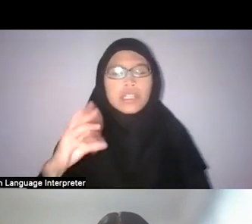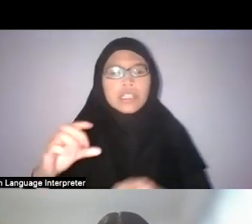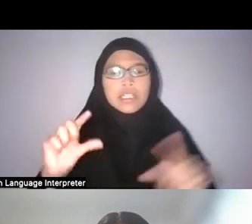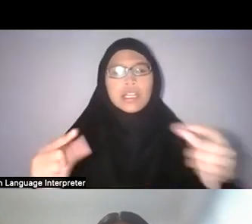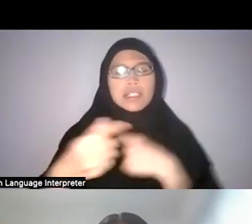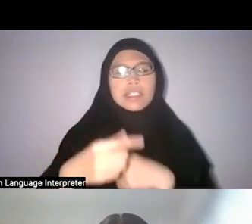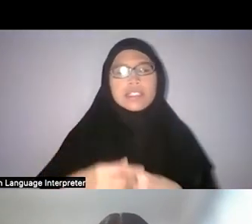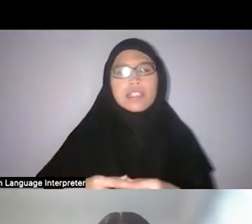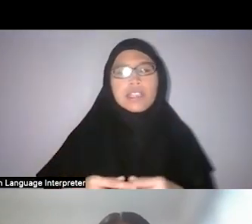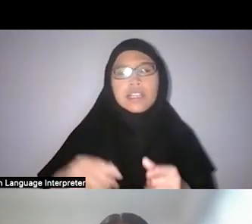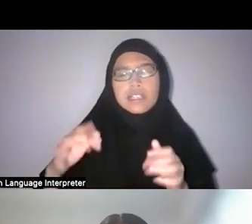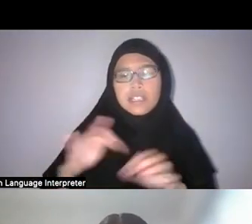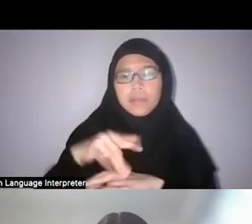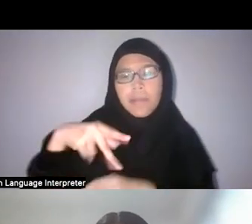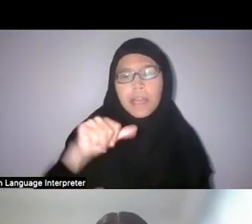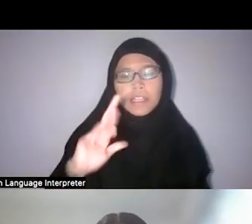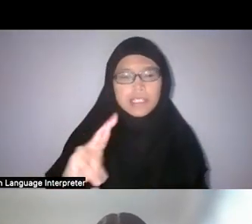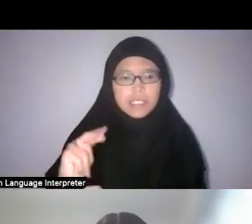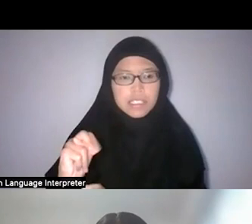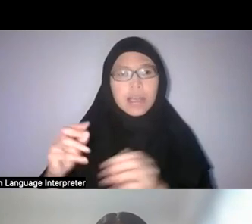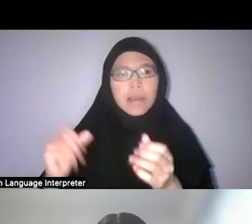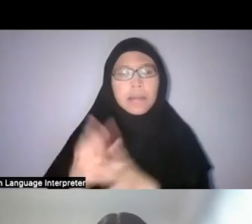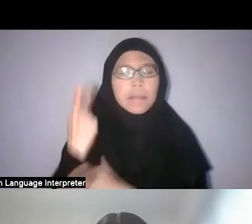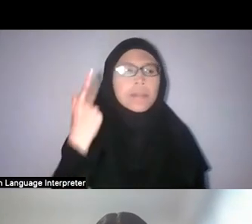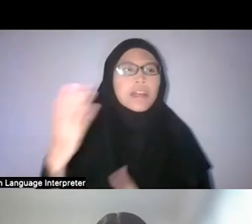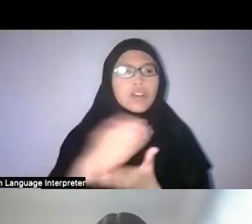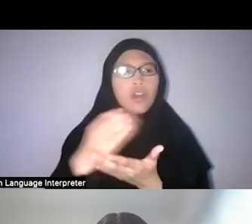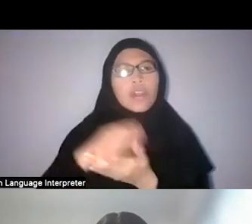and he was actually described as a walking dictionary on Malay flora particularly.